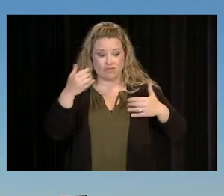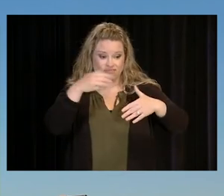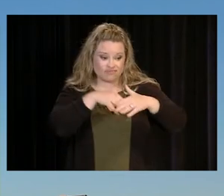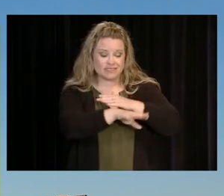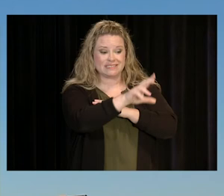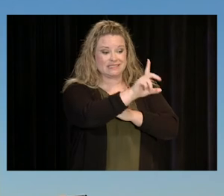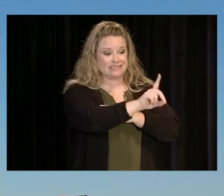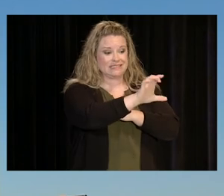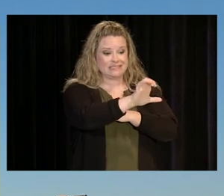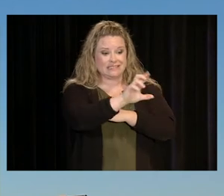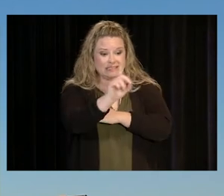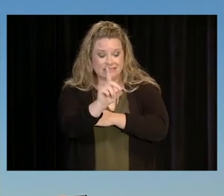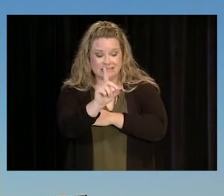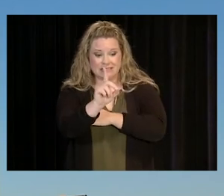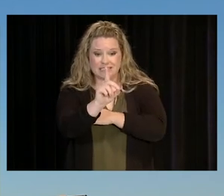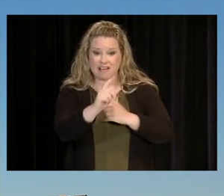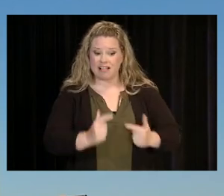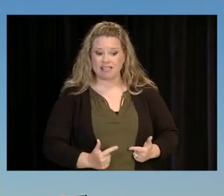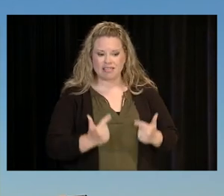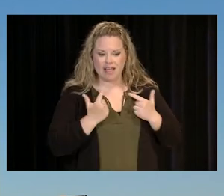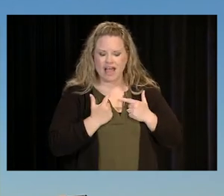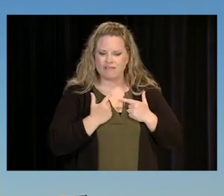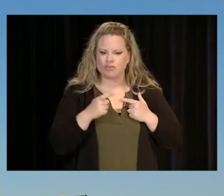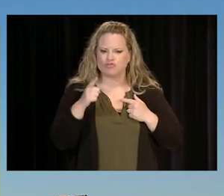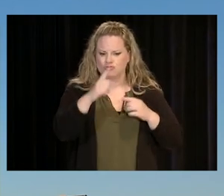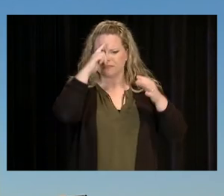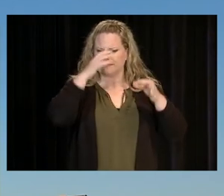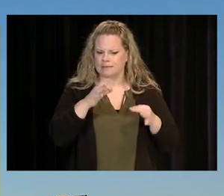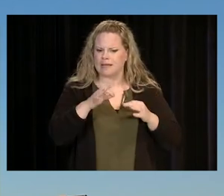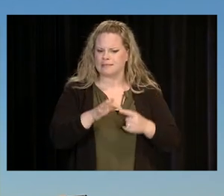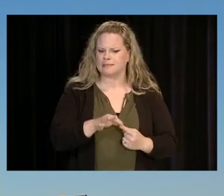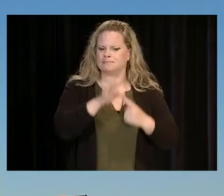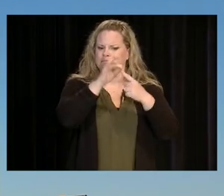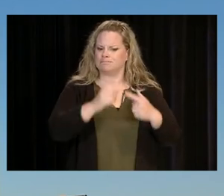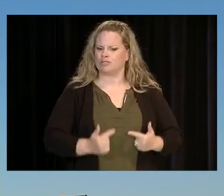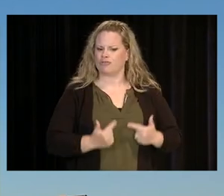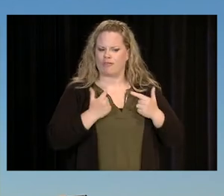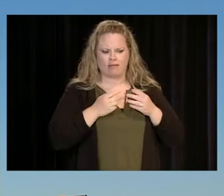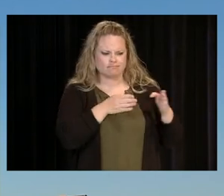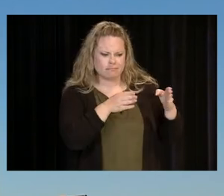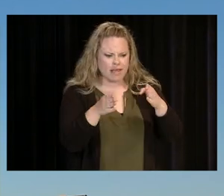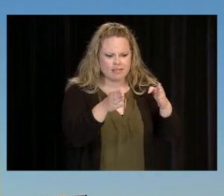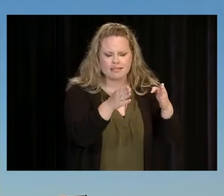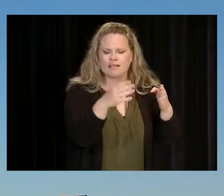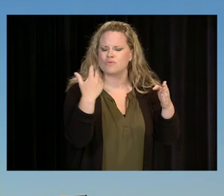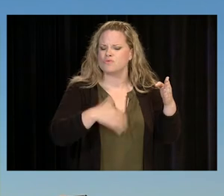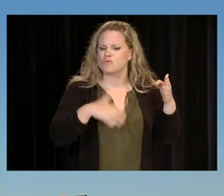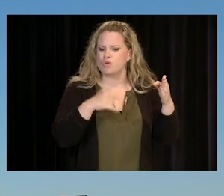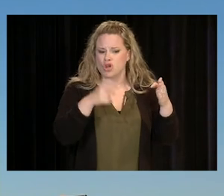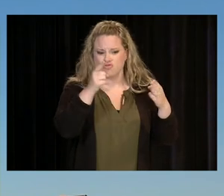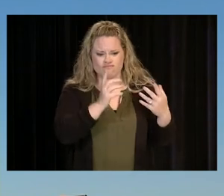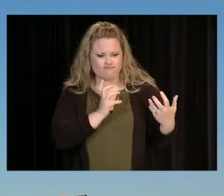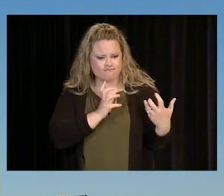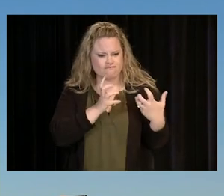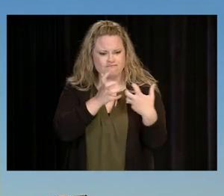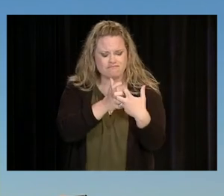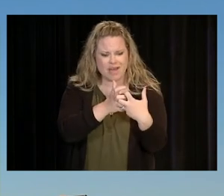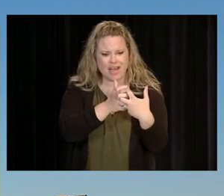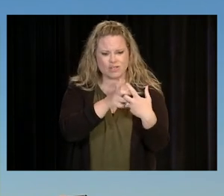COLLEGE PATH HAVE CHOSEN A SPECIAL PATH. WHAT I LOVE ABOUT THE DCCCD IS THAT YOU ARE ABLE TO MAKE IT FIT JUST WHO YOU ARE.